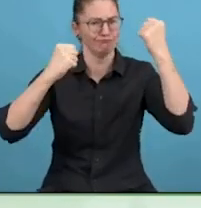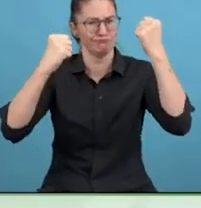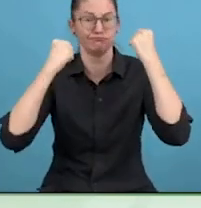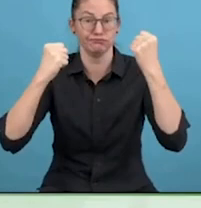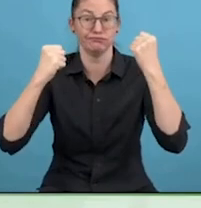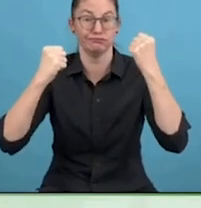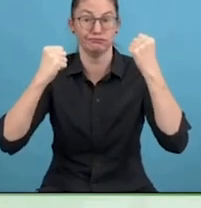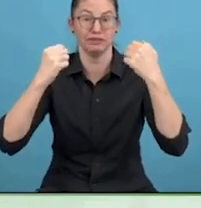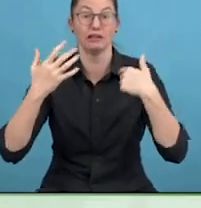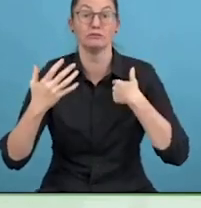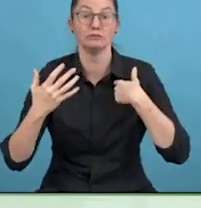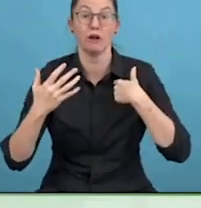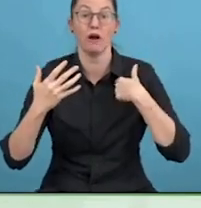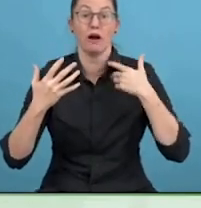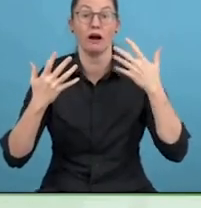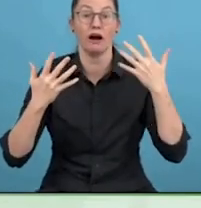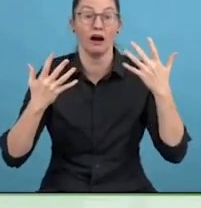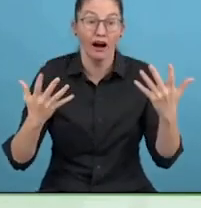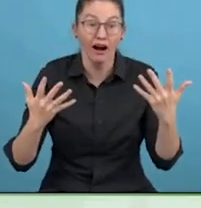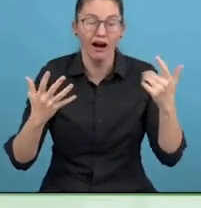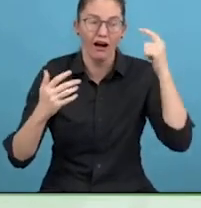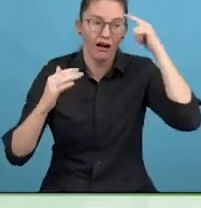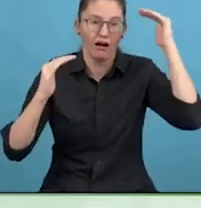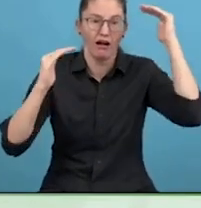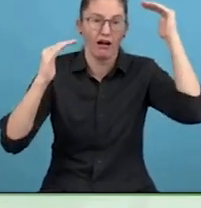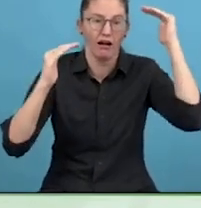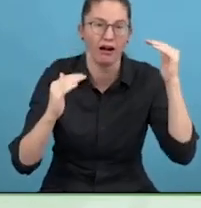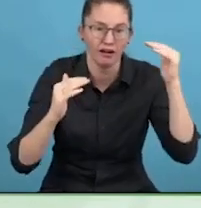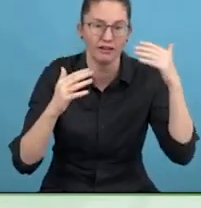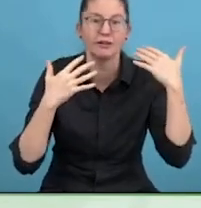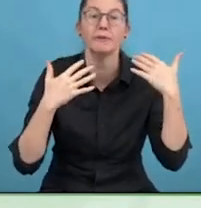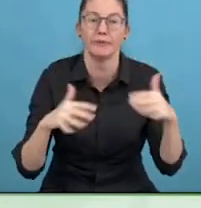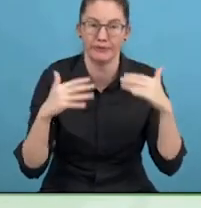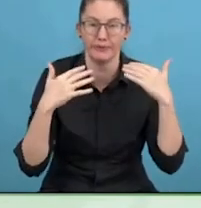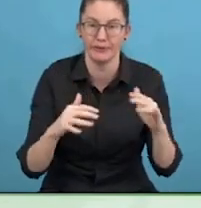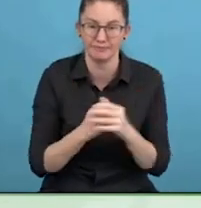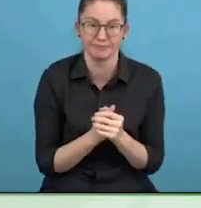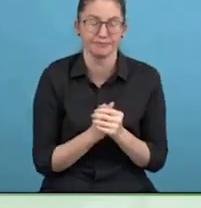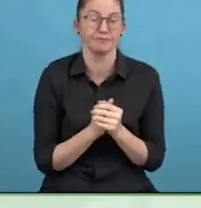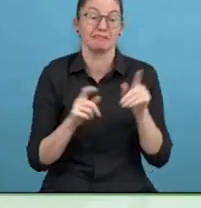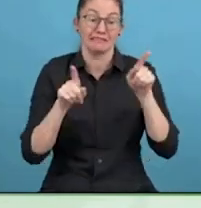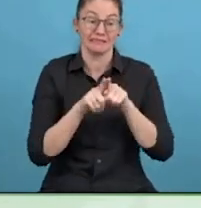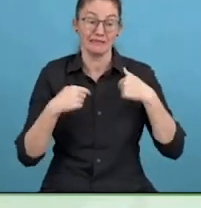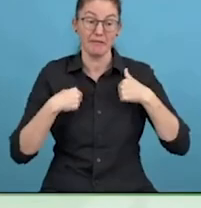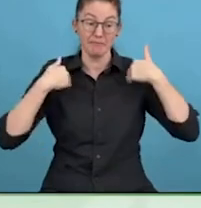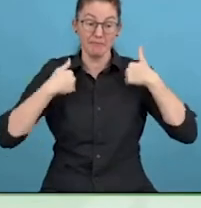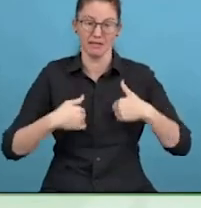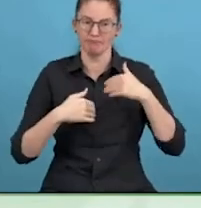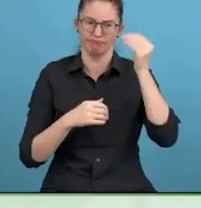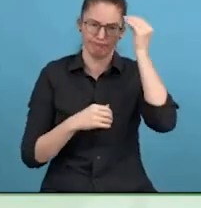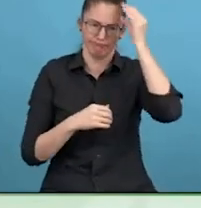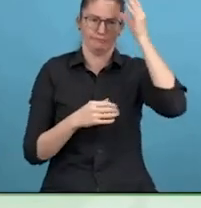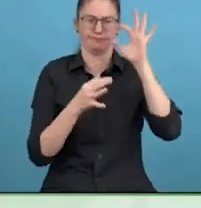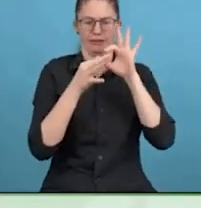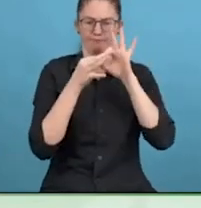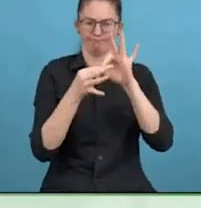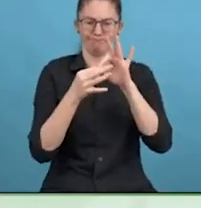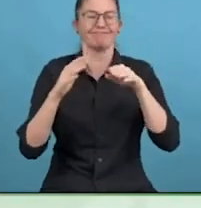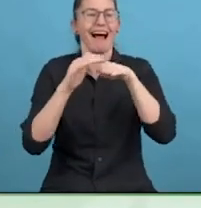That is something I would never have to do, before, COVID. I would just have bullet points and just talk freely.